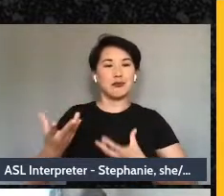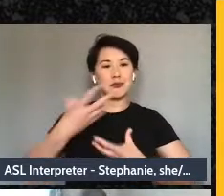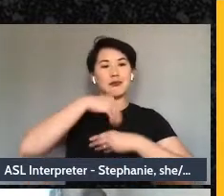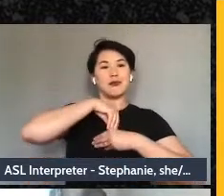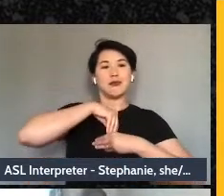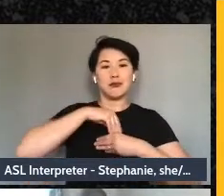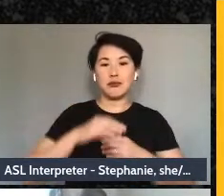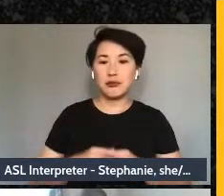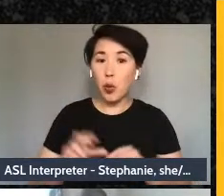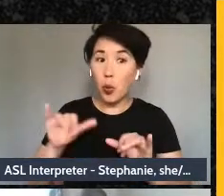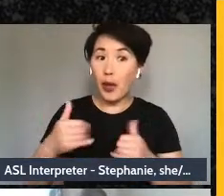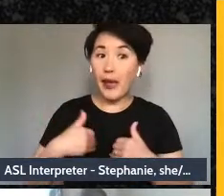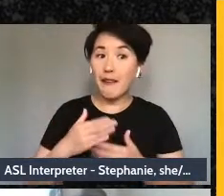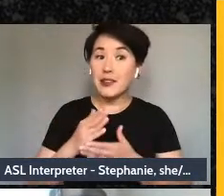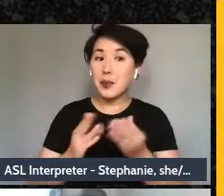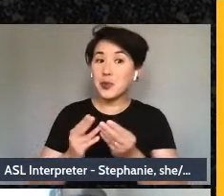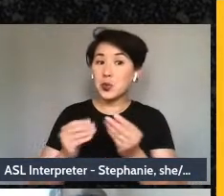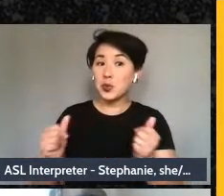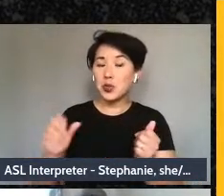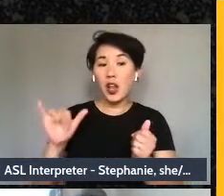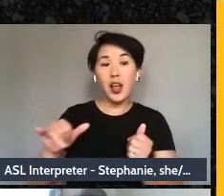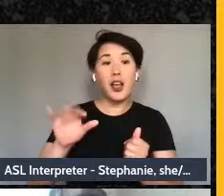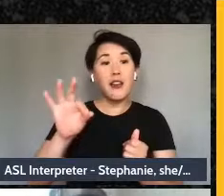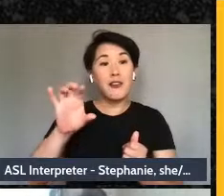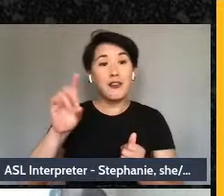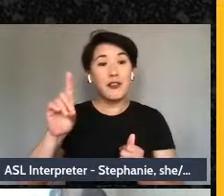like yes food stamps for all in universal basic income.